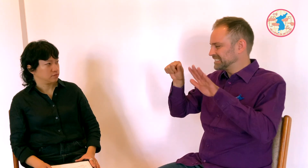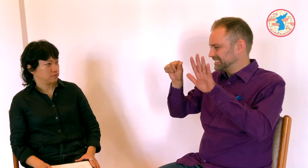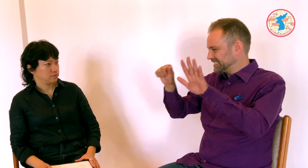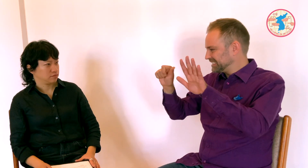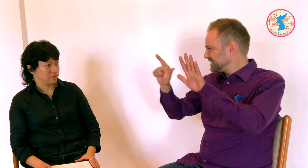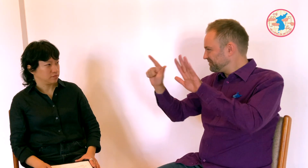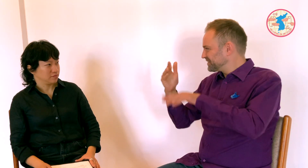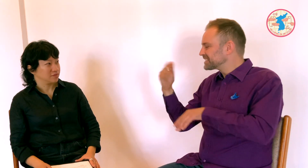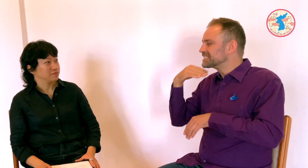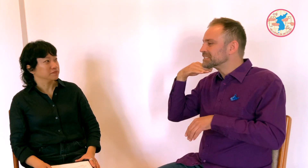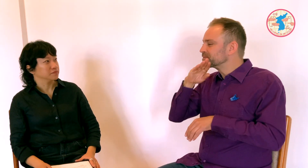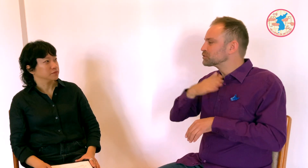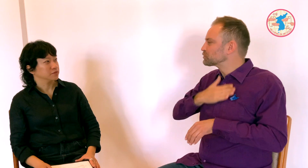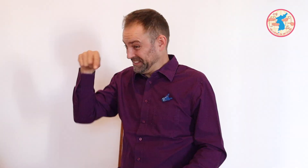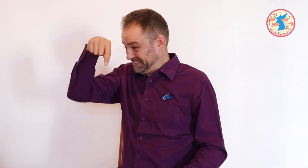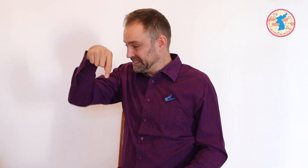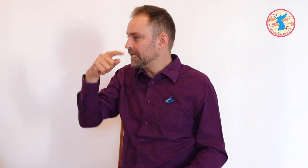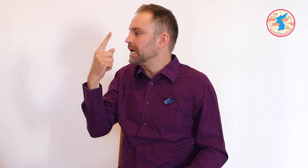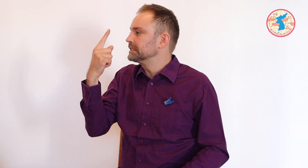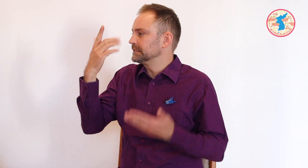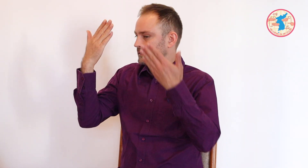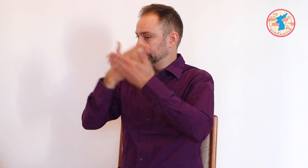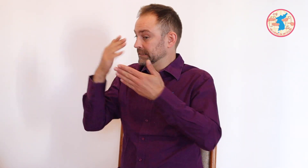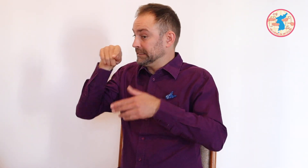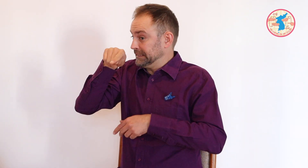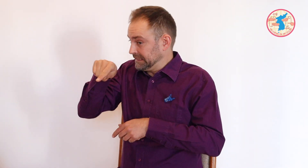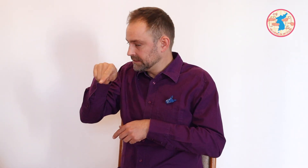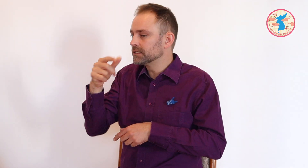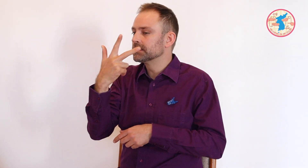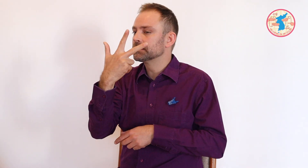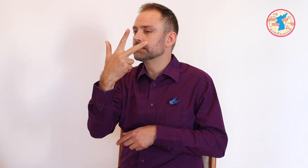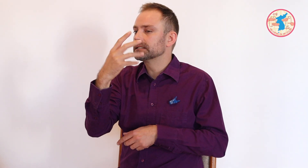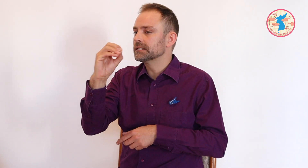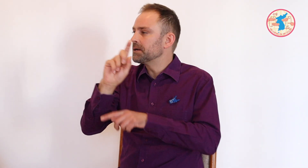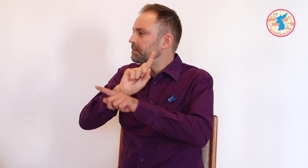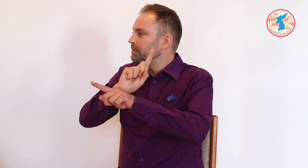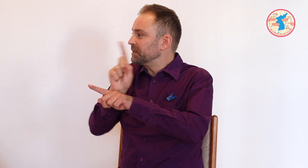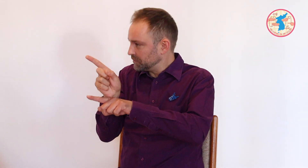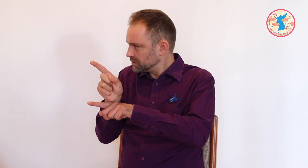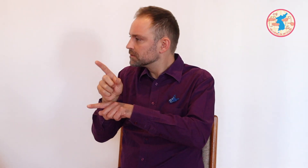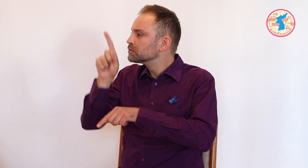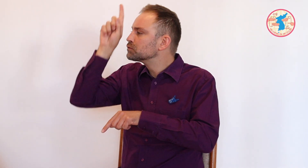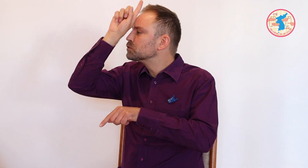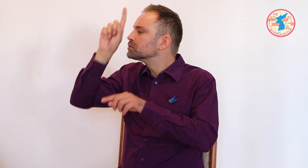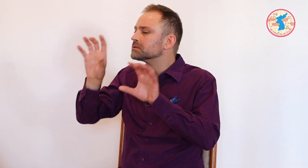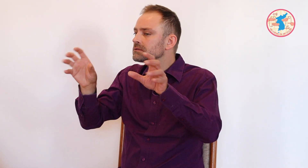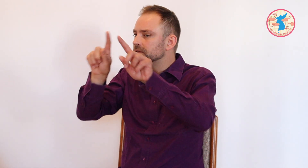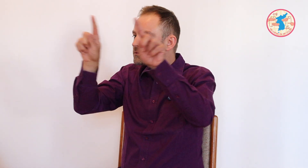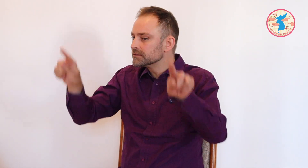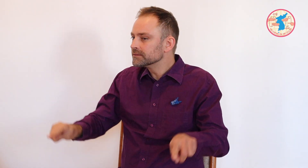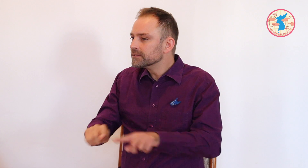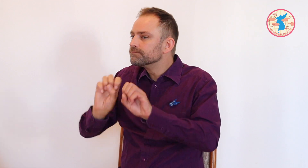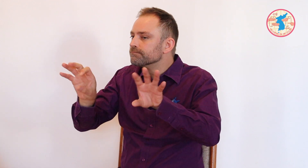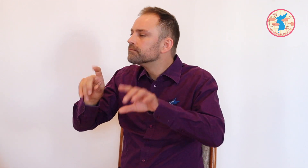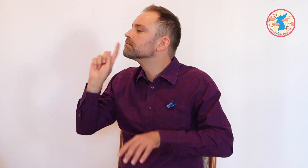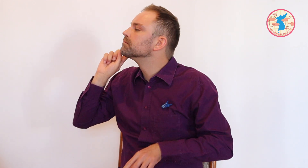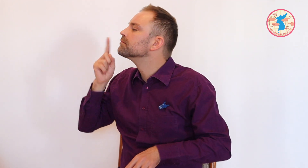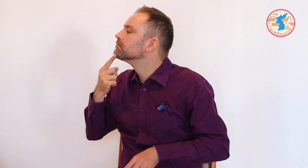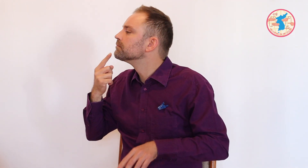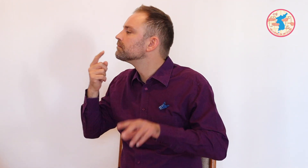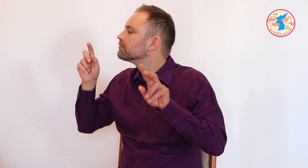The 30-minute Deaf program is broadcasted nationwide.